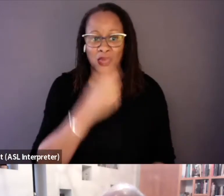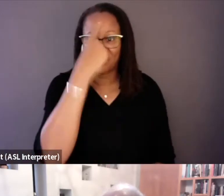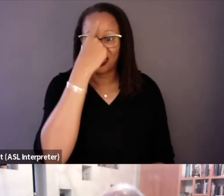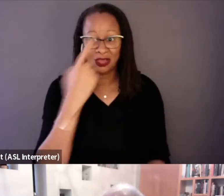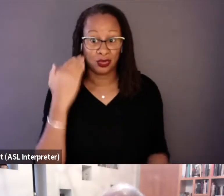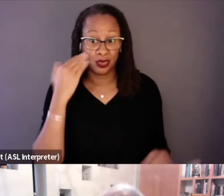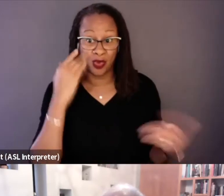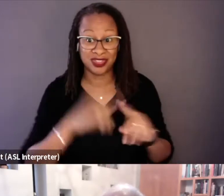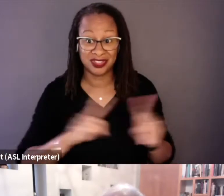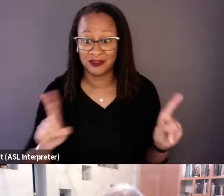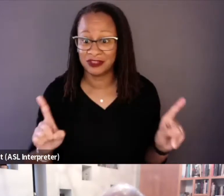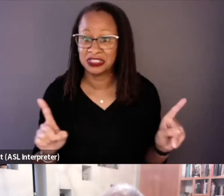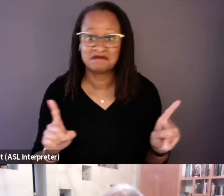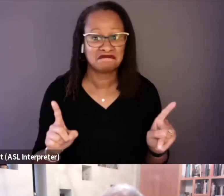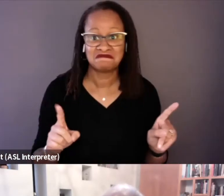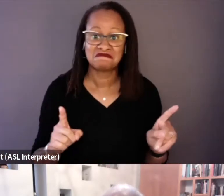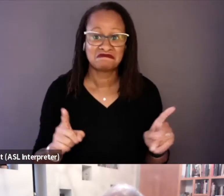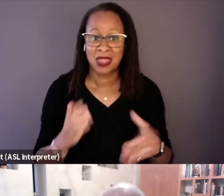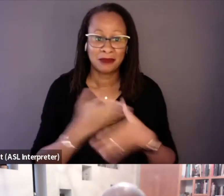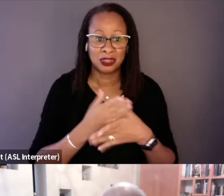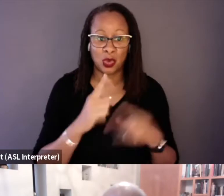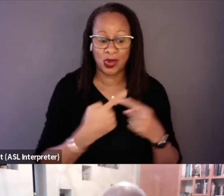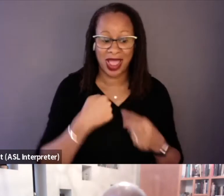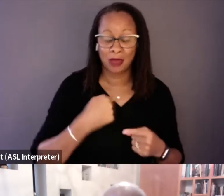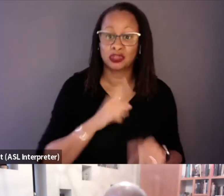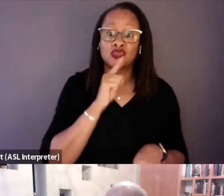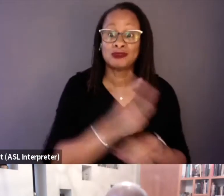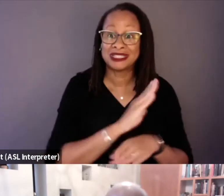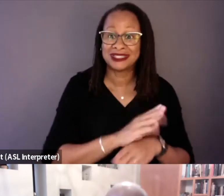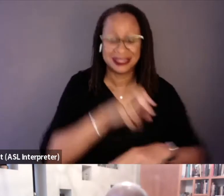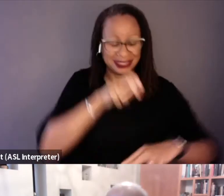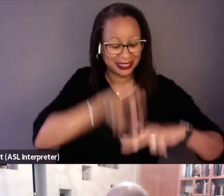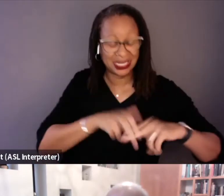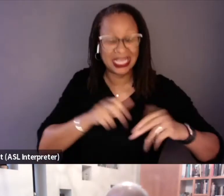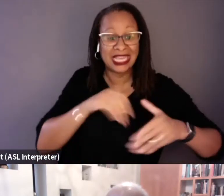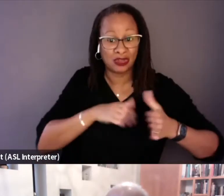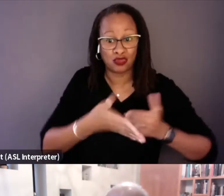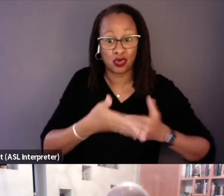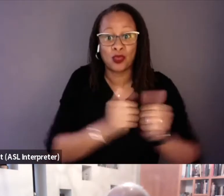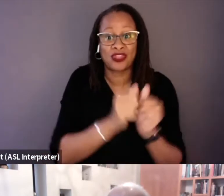the difference in the film between when I was literally physically in the room with someone and when I was talking to them the way